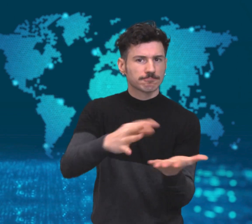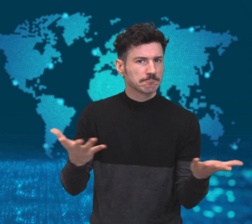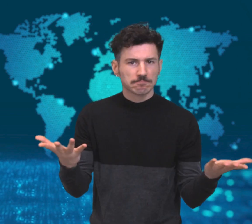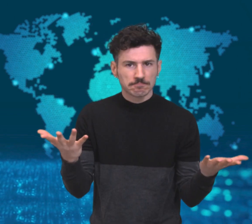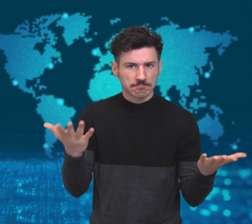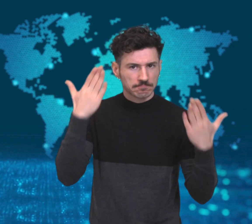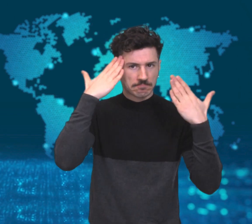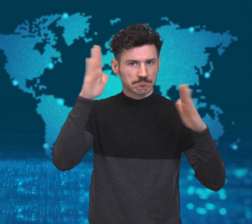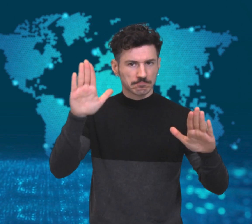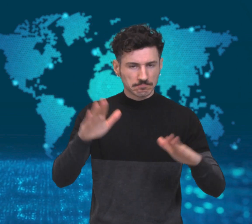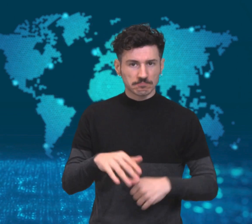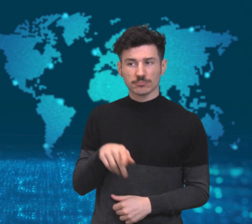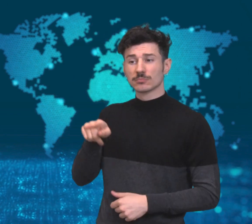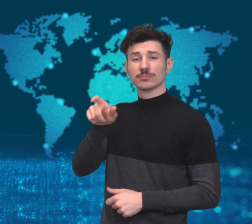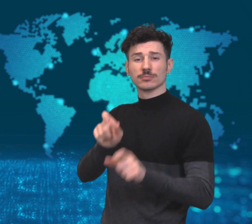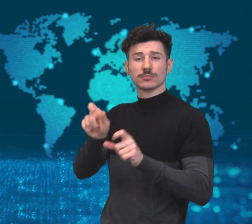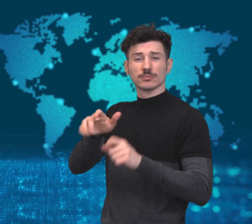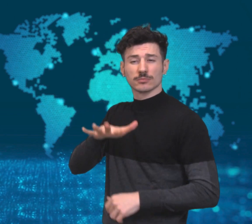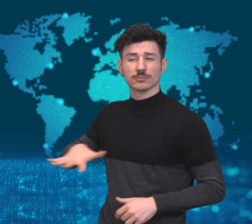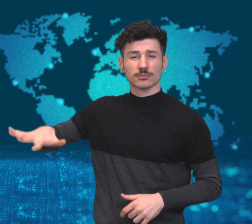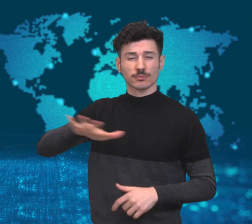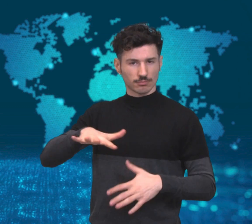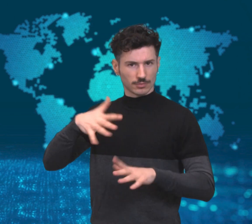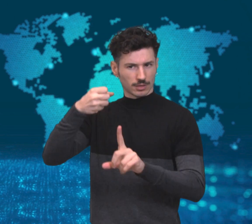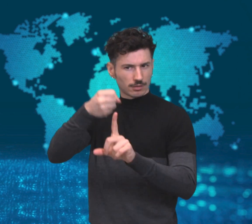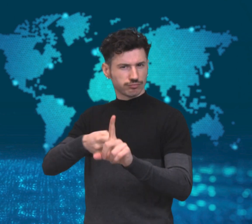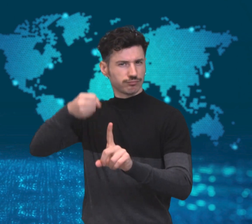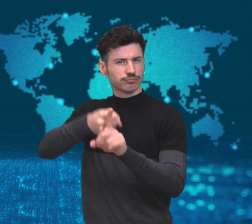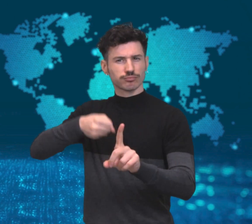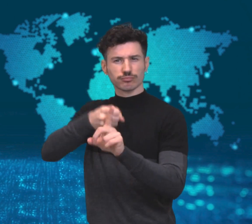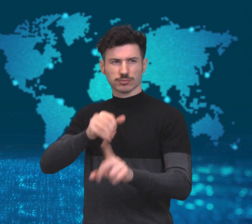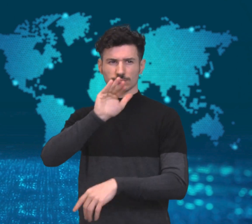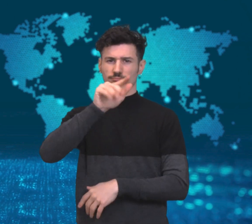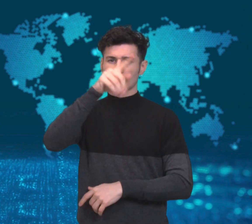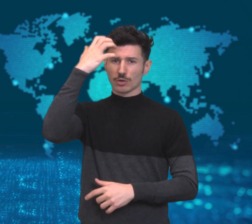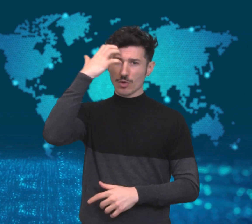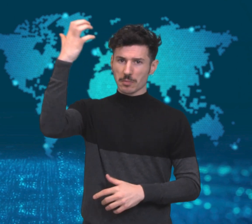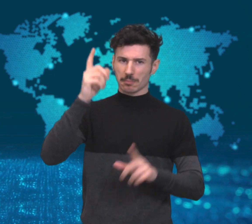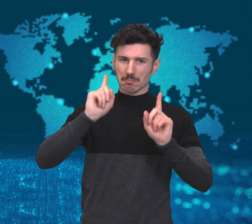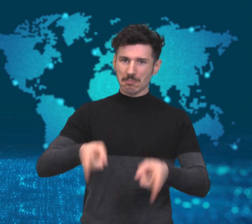identify the source of the leak and hundreds of